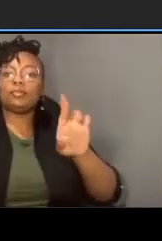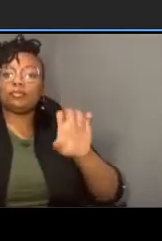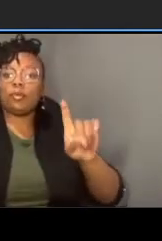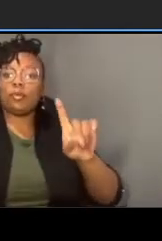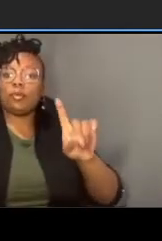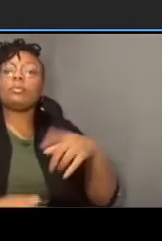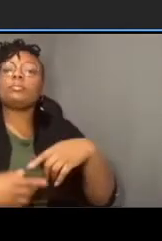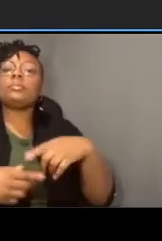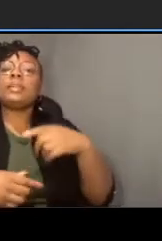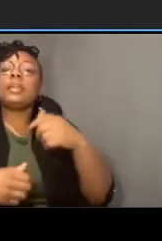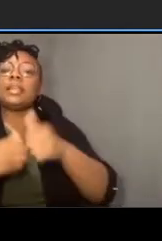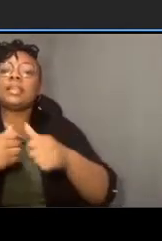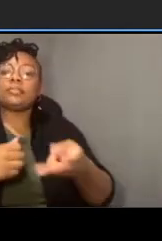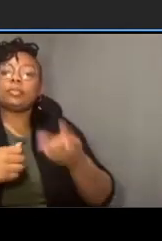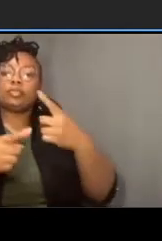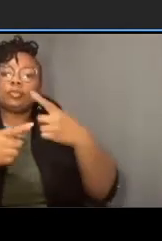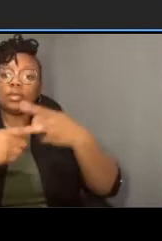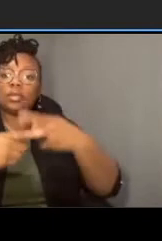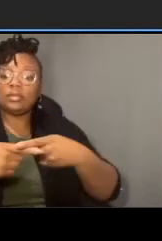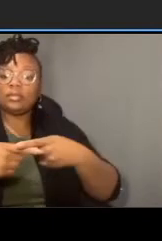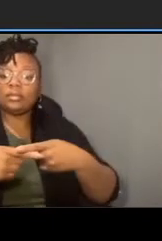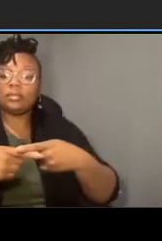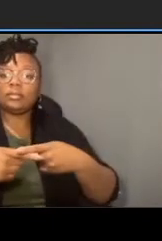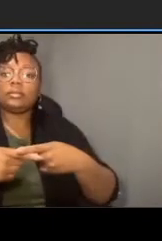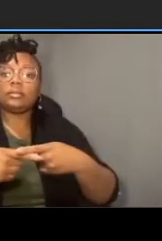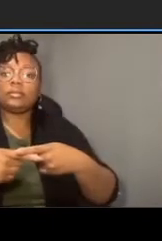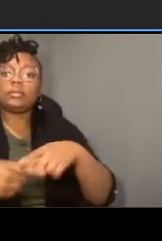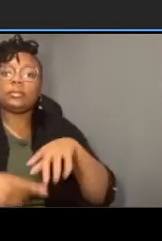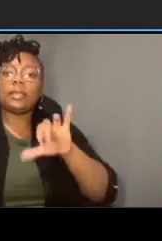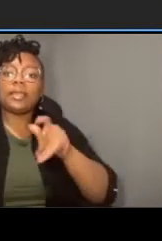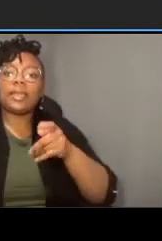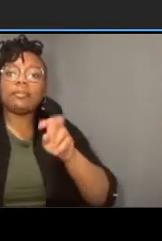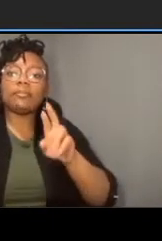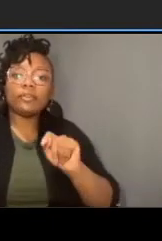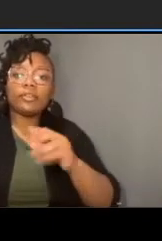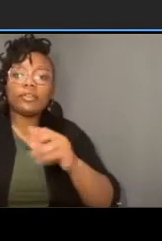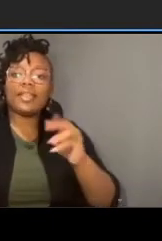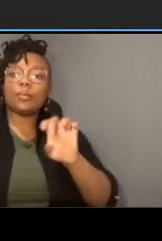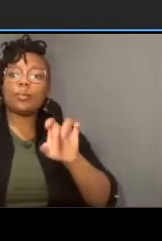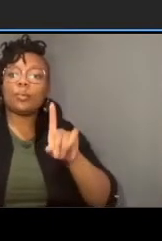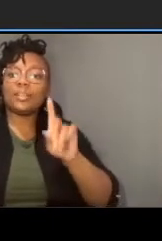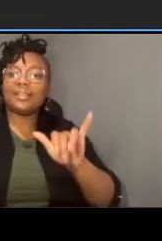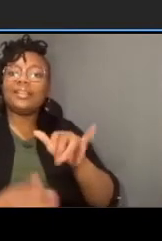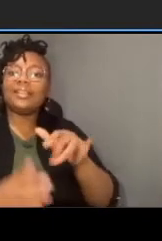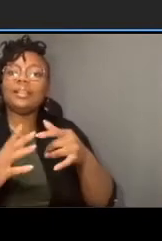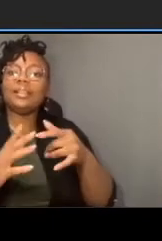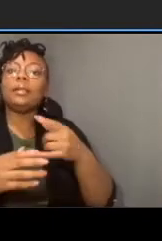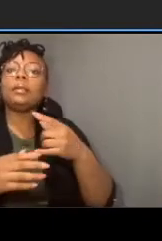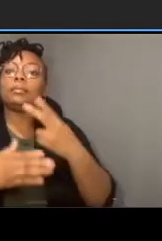calvert and woodley both indicate left turn lanes dedicated left turn lanes uh on the